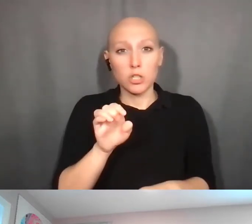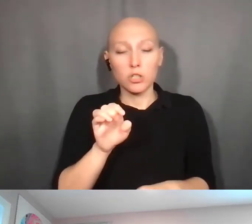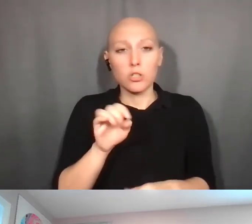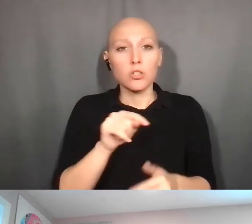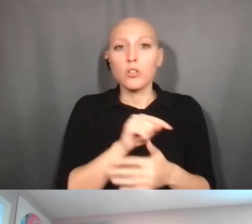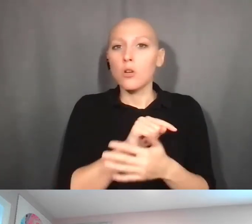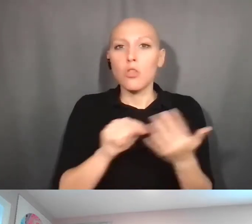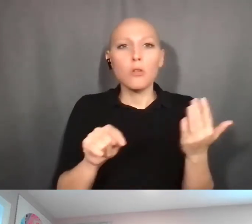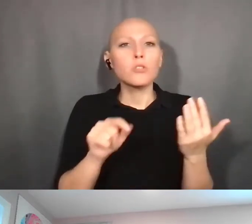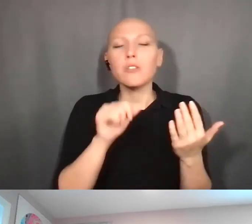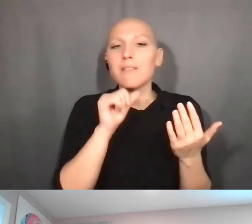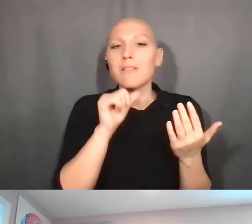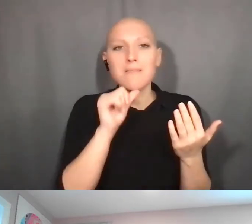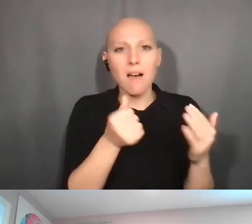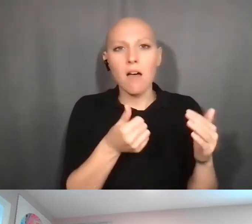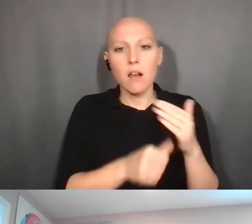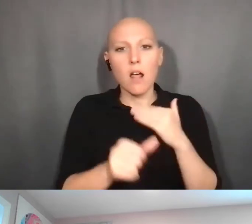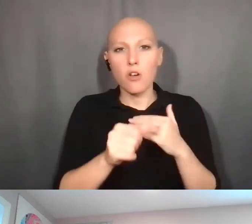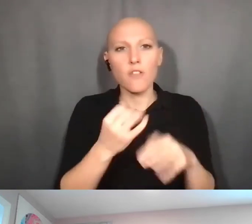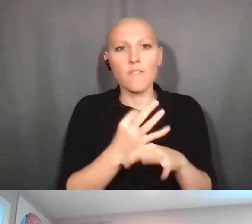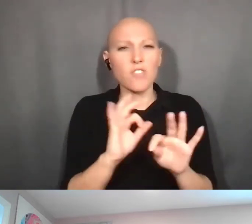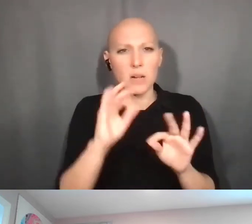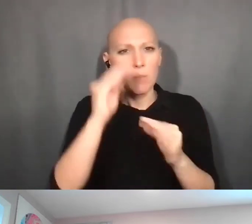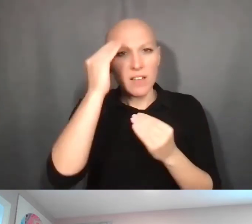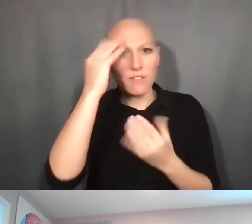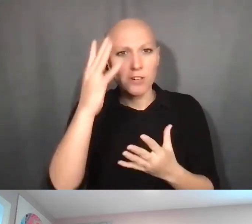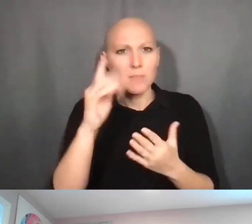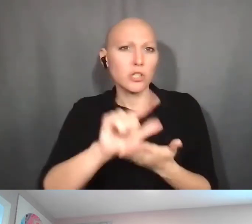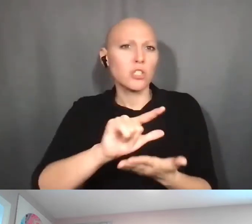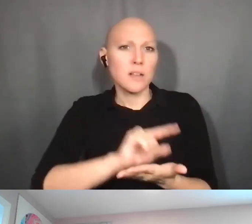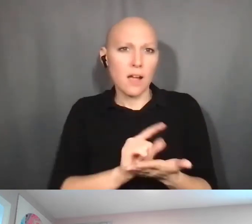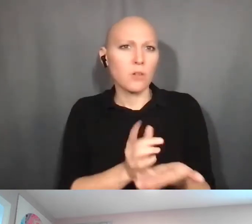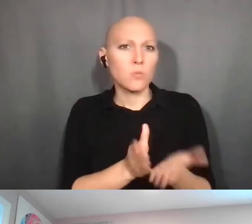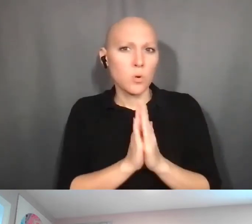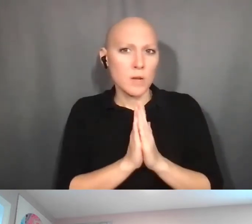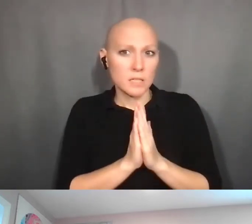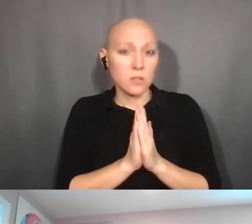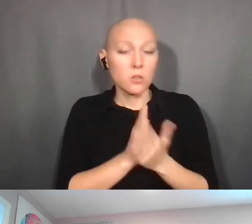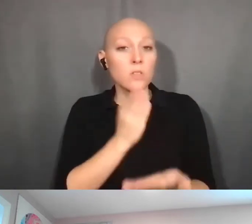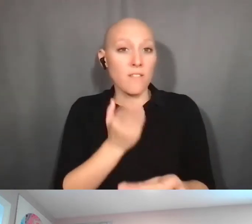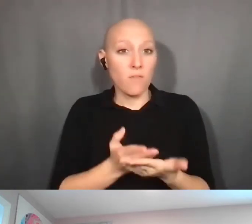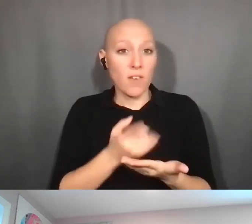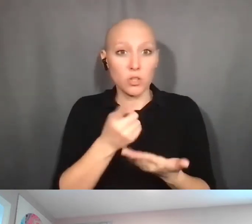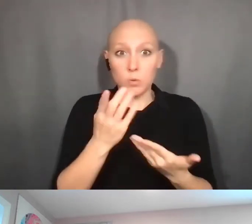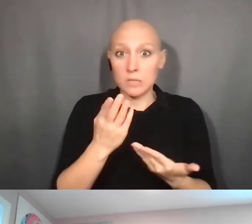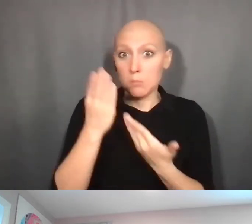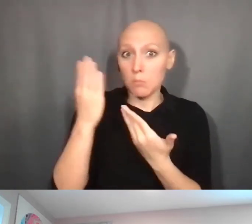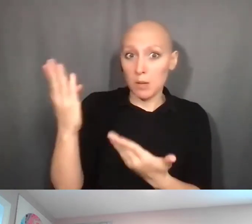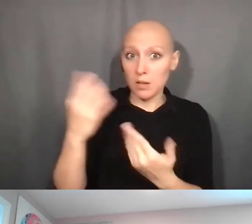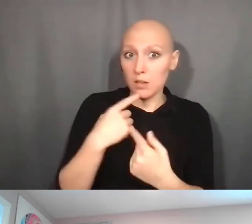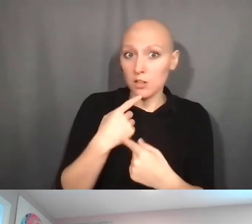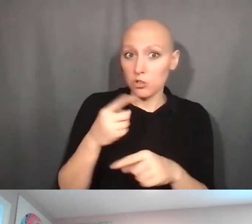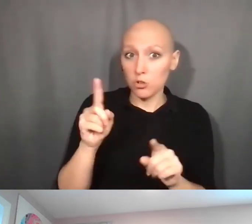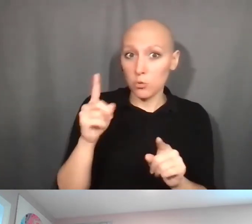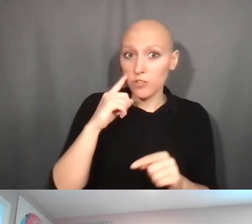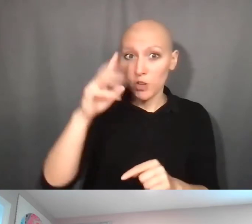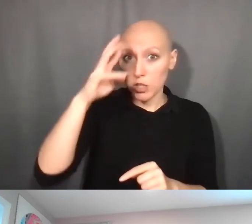So the fact that you submitted an invention disclosure would not go into RePORTER. It's not public.